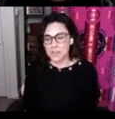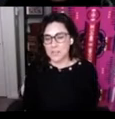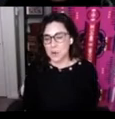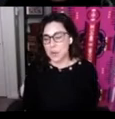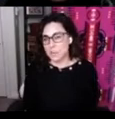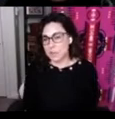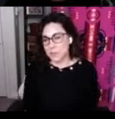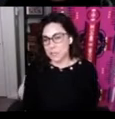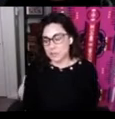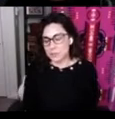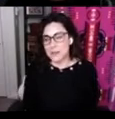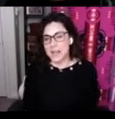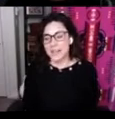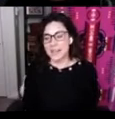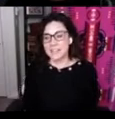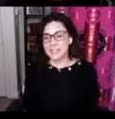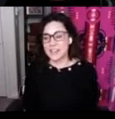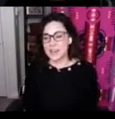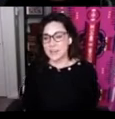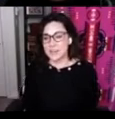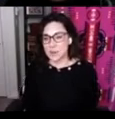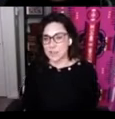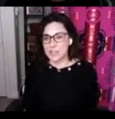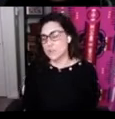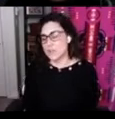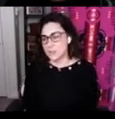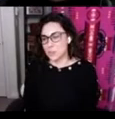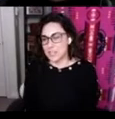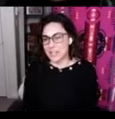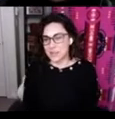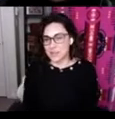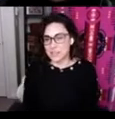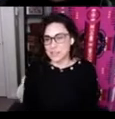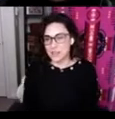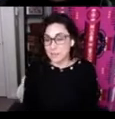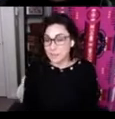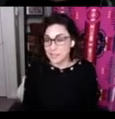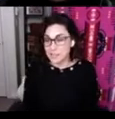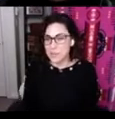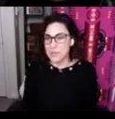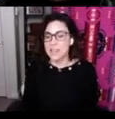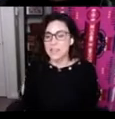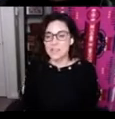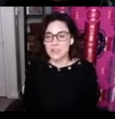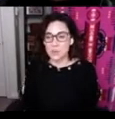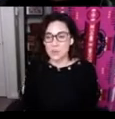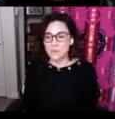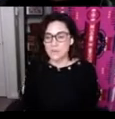Hawai’ian people do and the work that you've done to bring together this conference that we so very